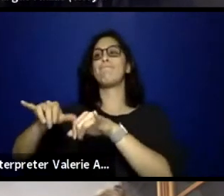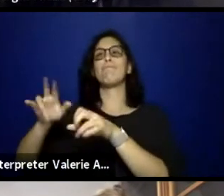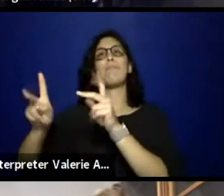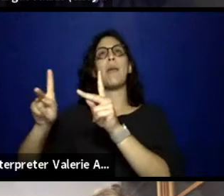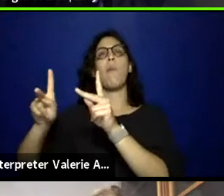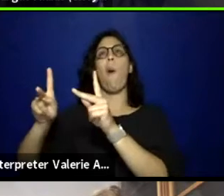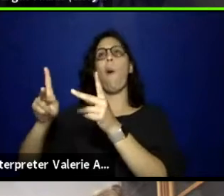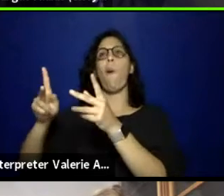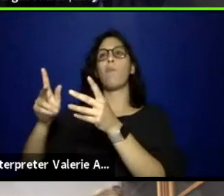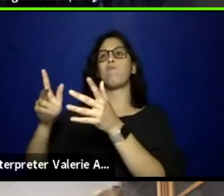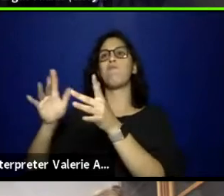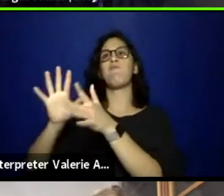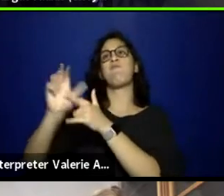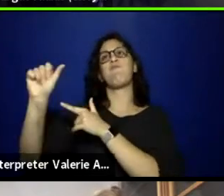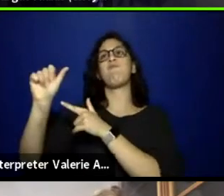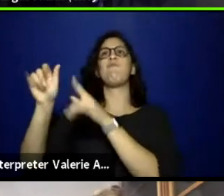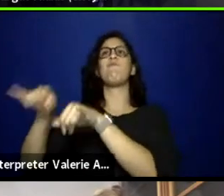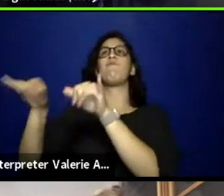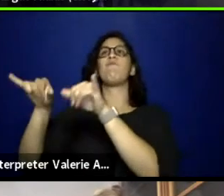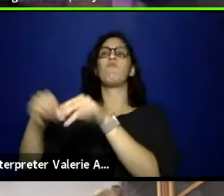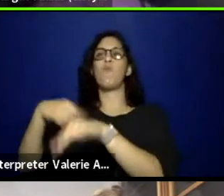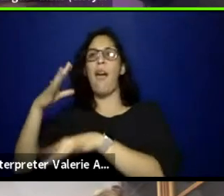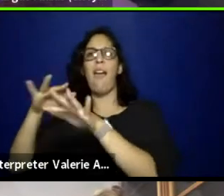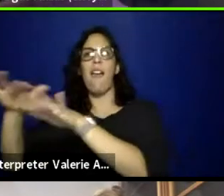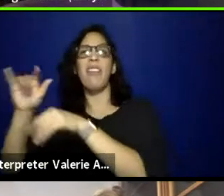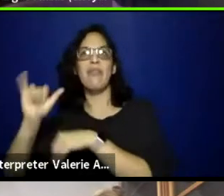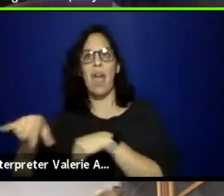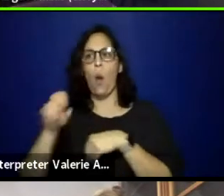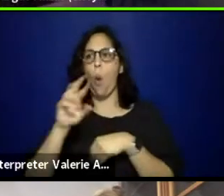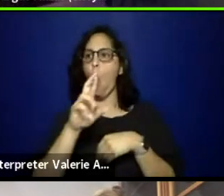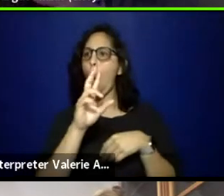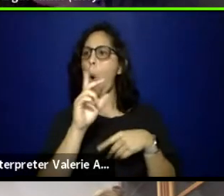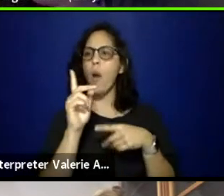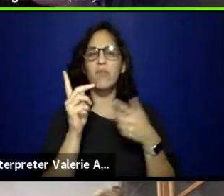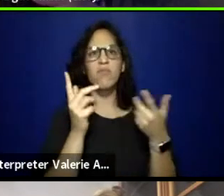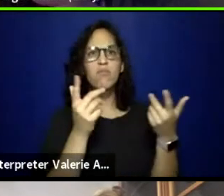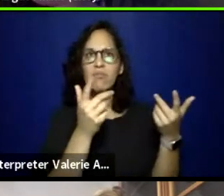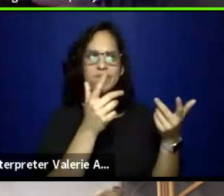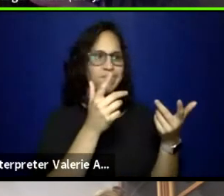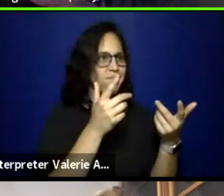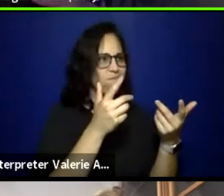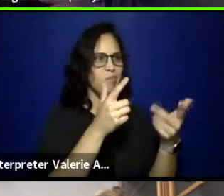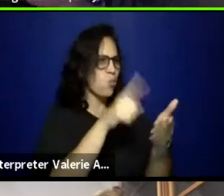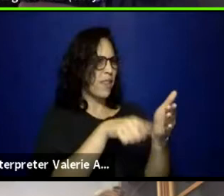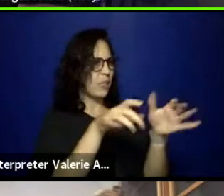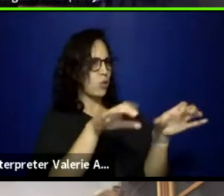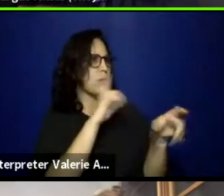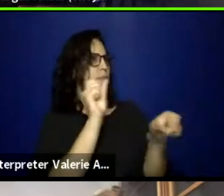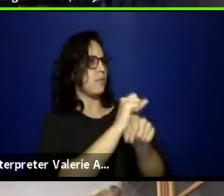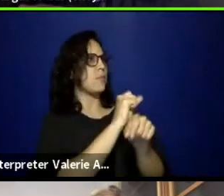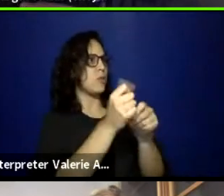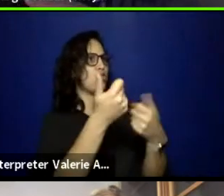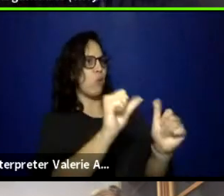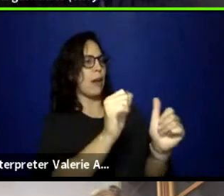Yes, so- Is that a part of the context, okay. Yeah, so you know how Leo was saying that if their audience space or their donors